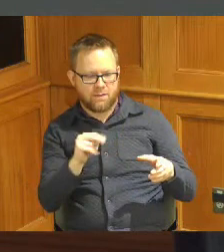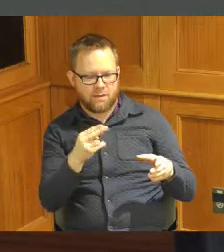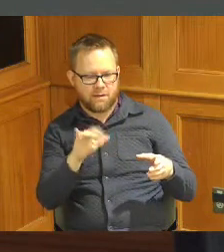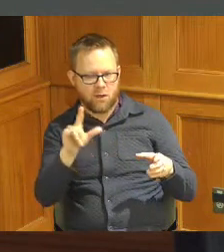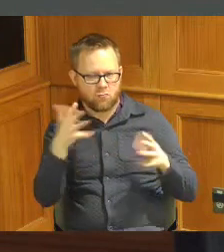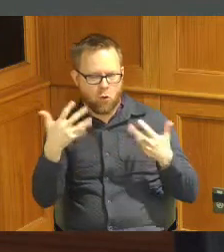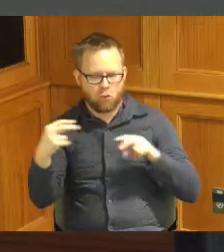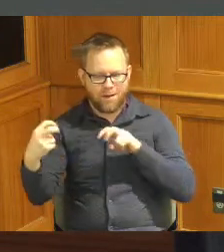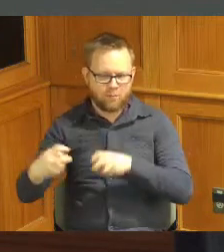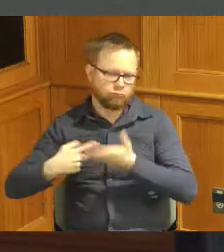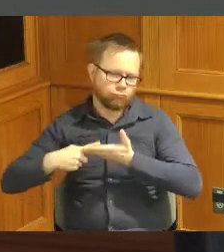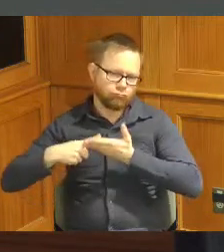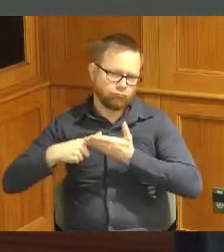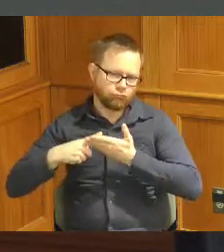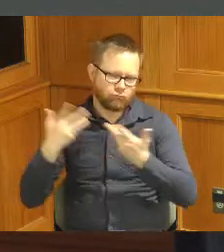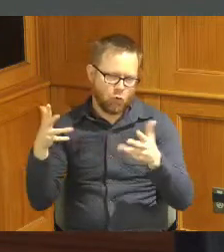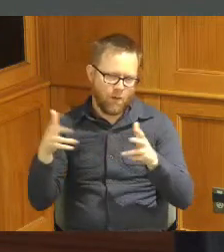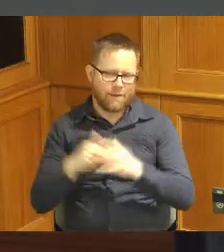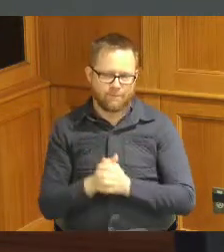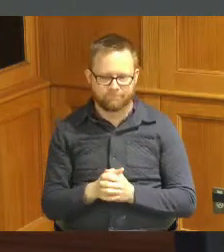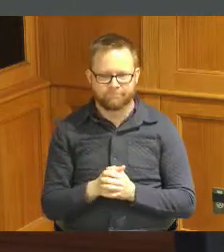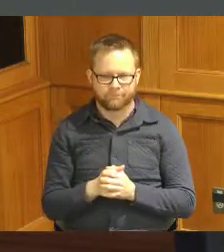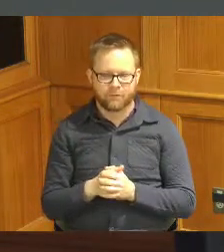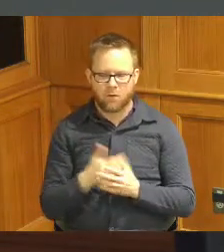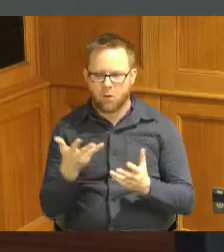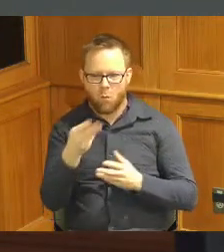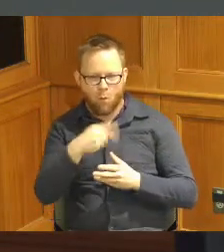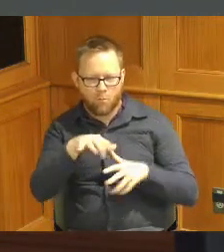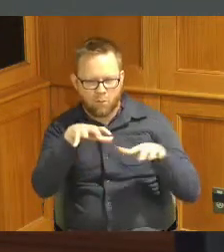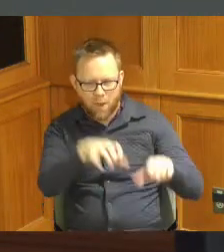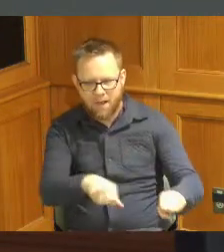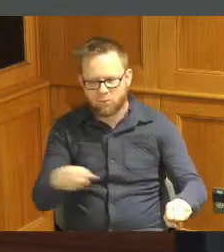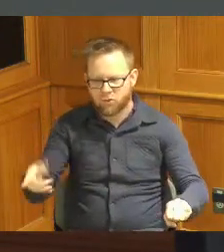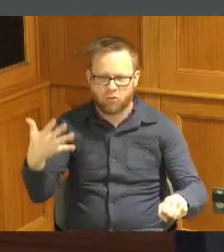them previously to discuss the plan of what they were annexing so she understands that this is on